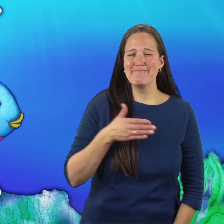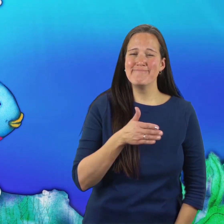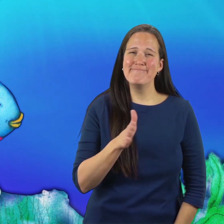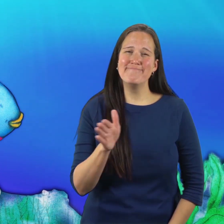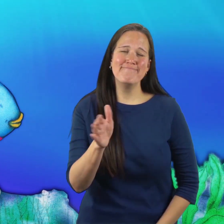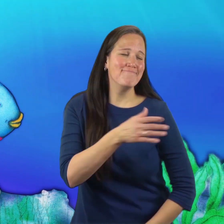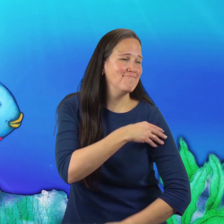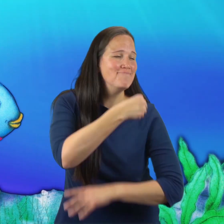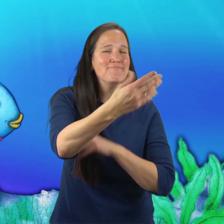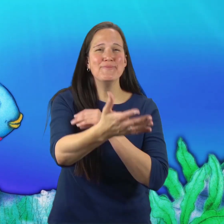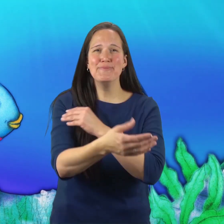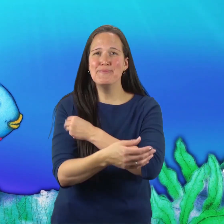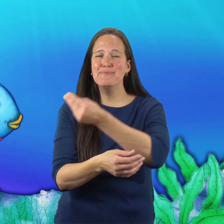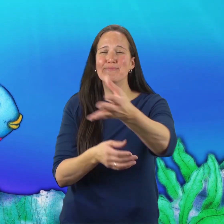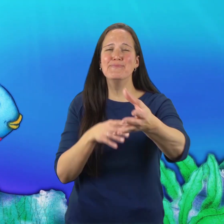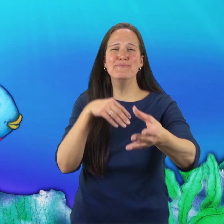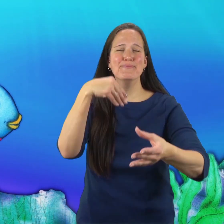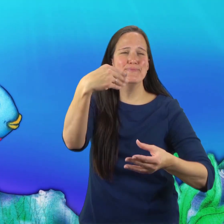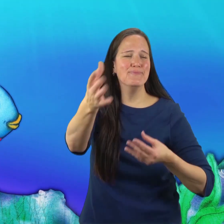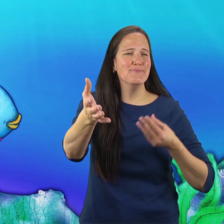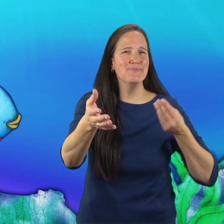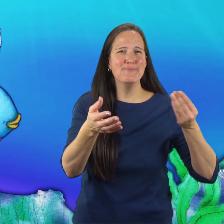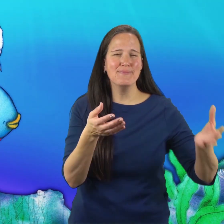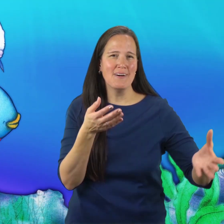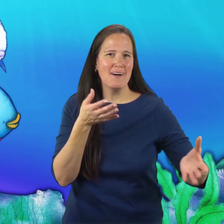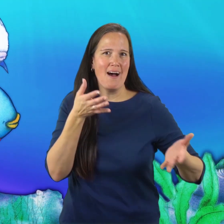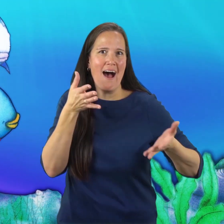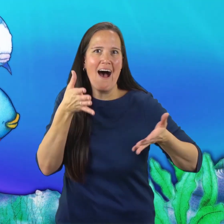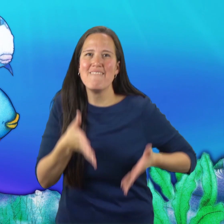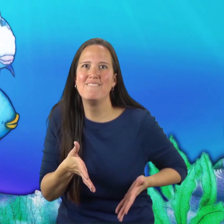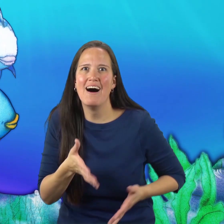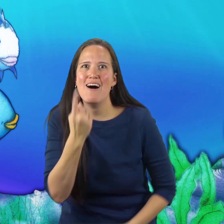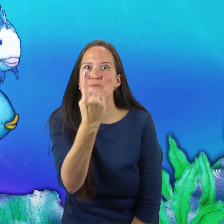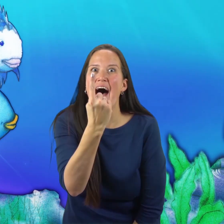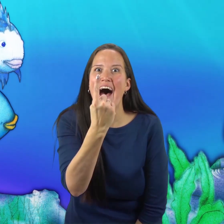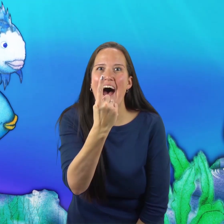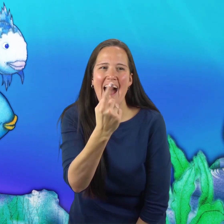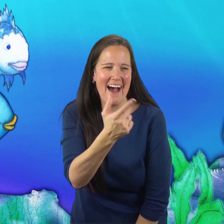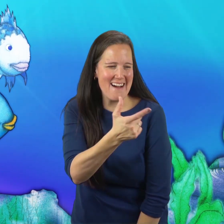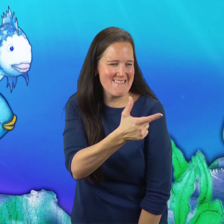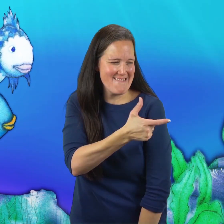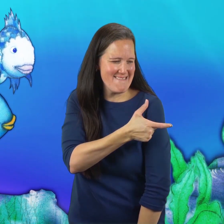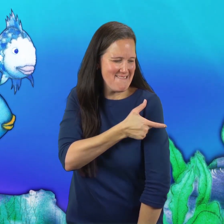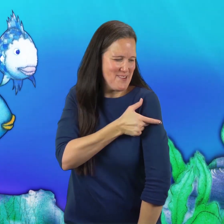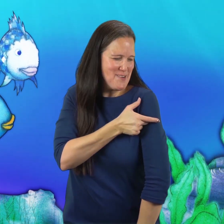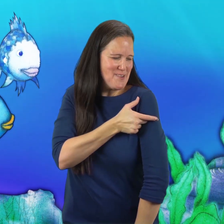Finally, the Rainbow Fish had only one shining scale left.